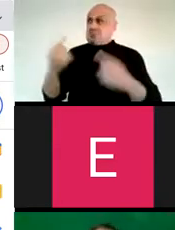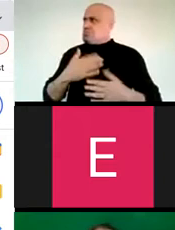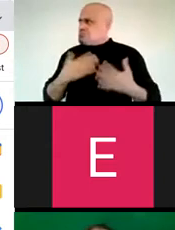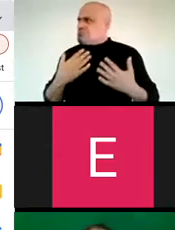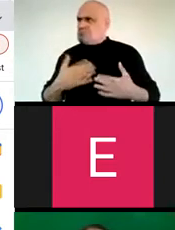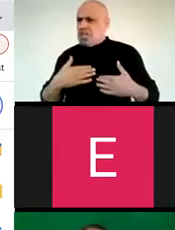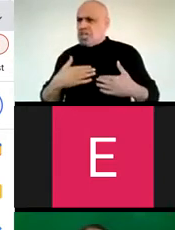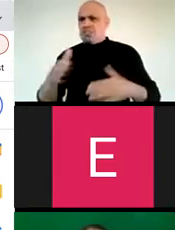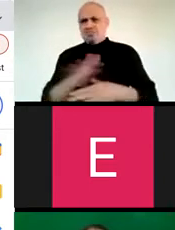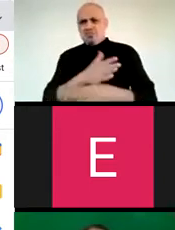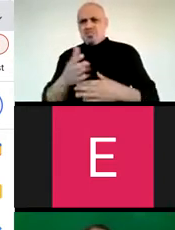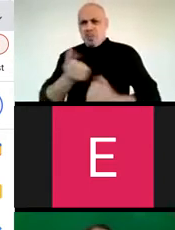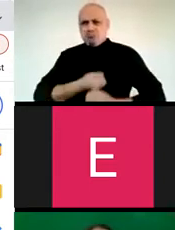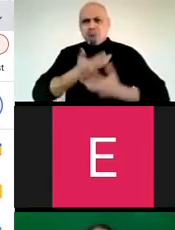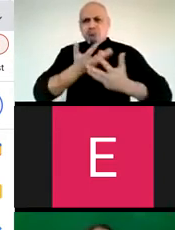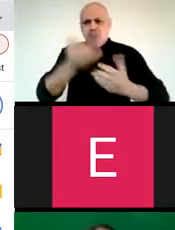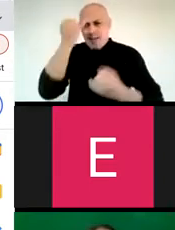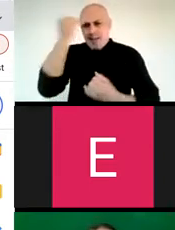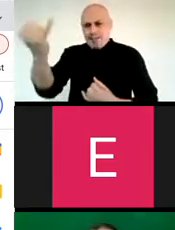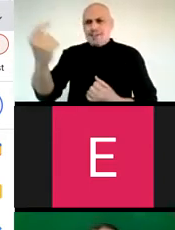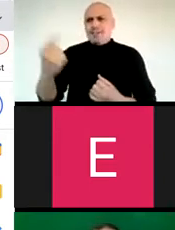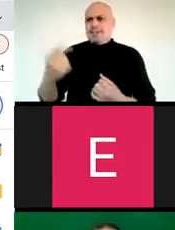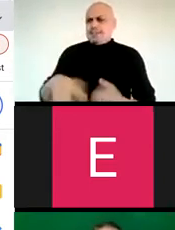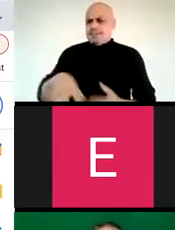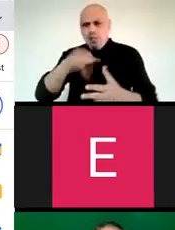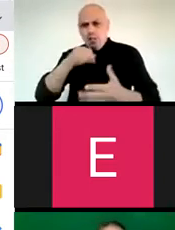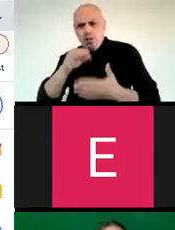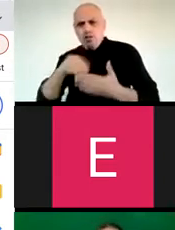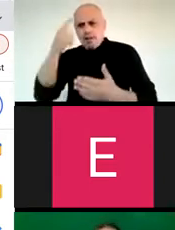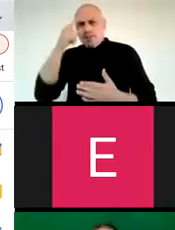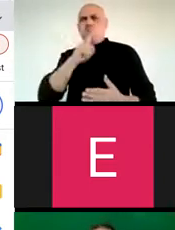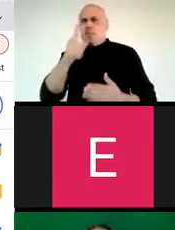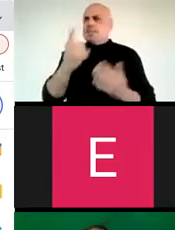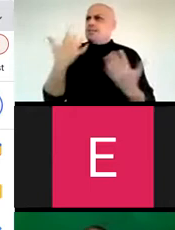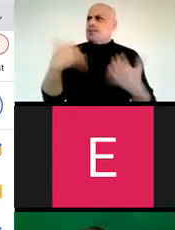it's been a joy to share this in this TLH space, these ideas, and I think we've really